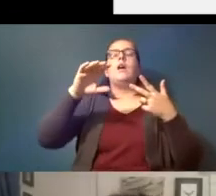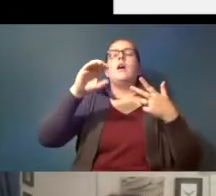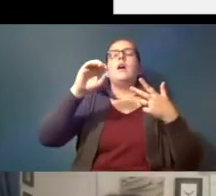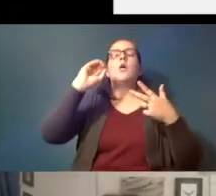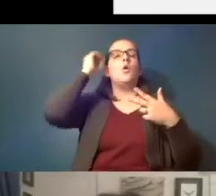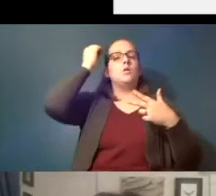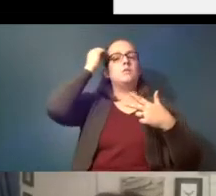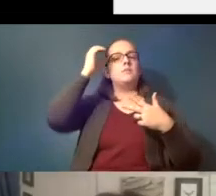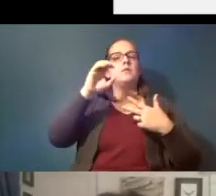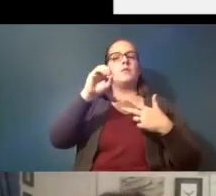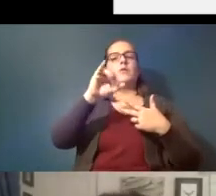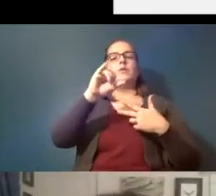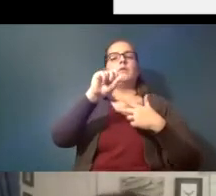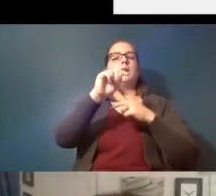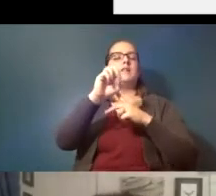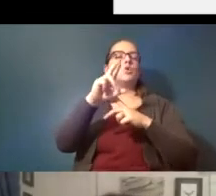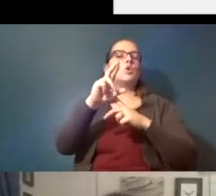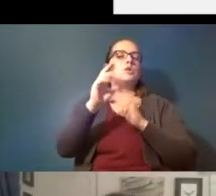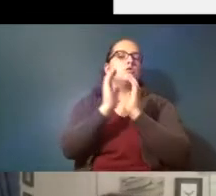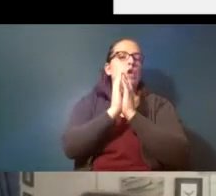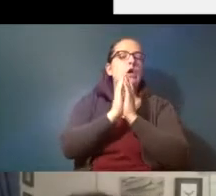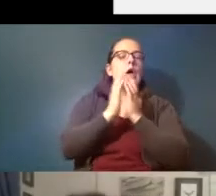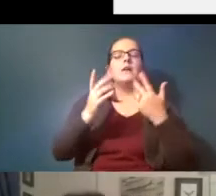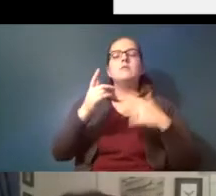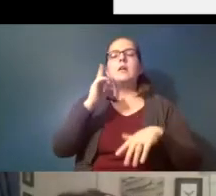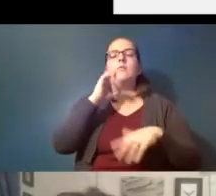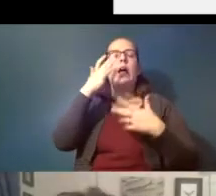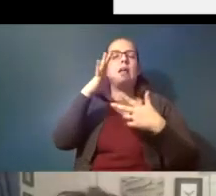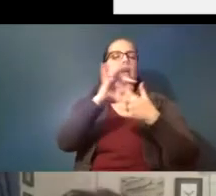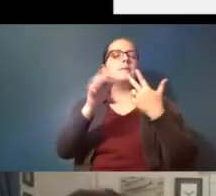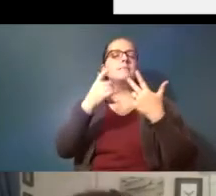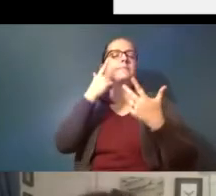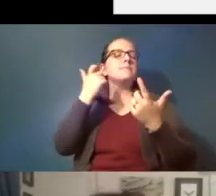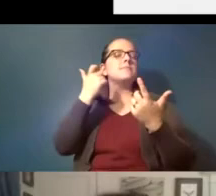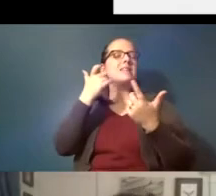they're ecologically important but you know they're also tasty and so there's